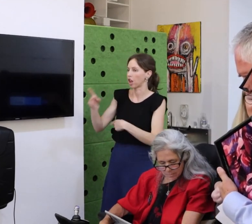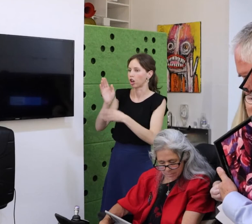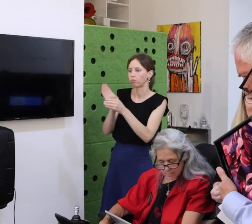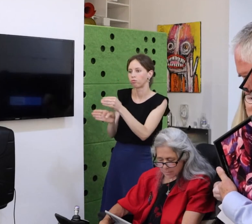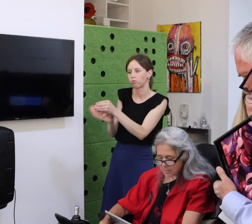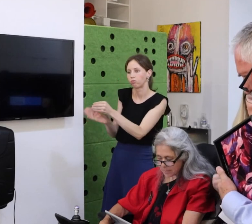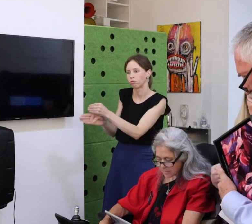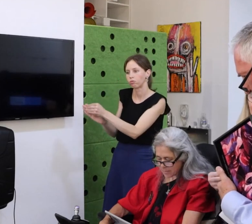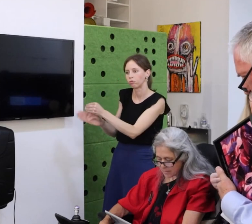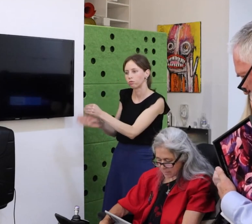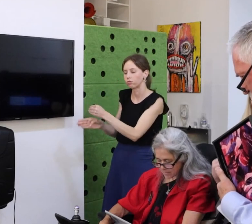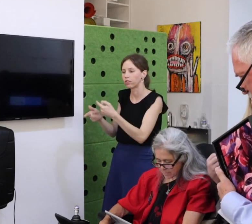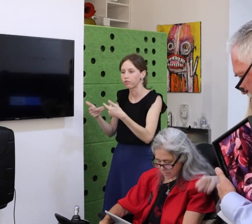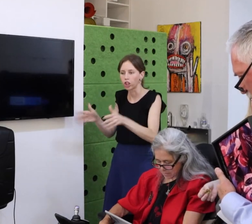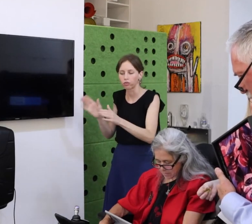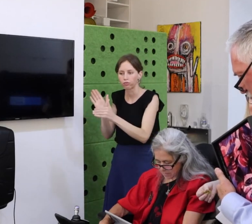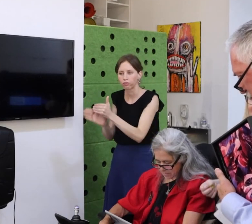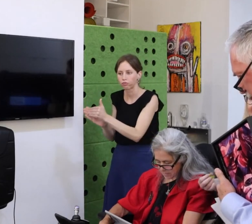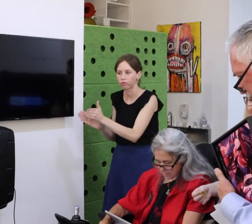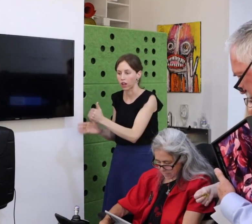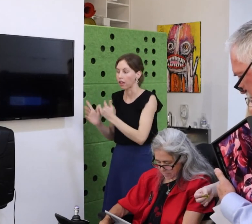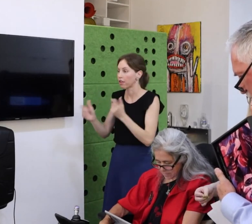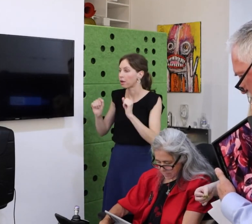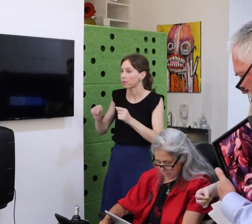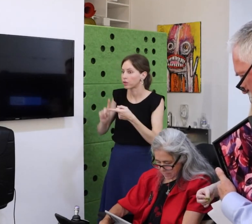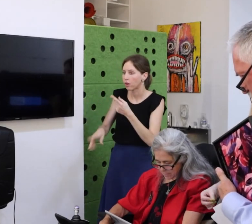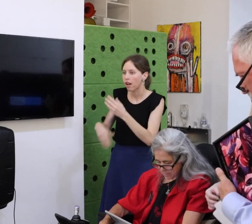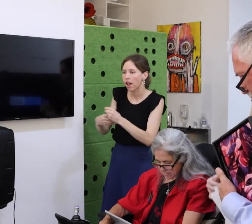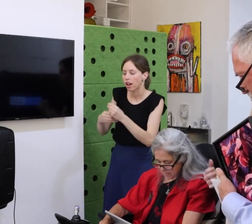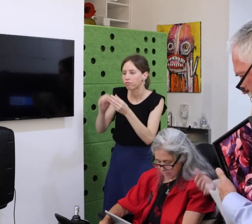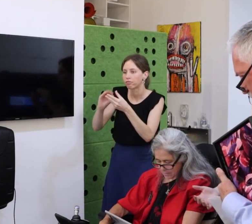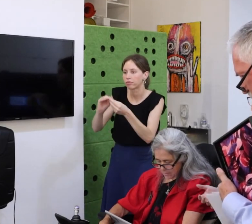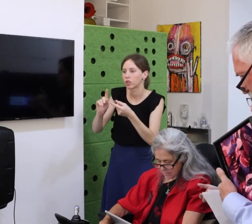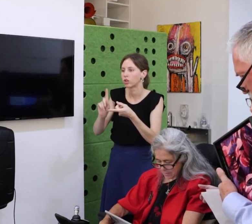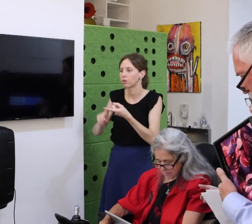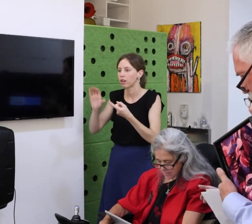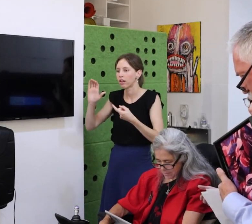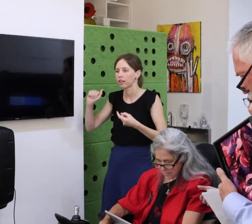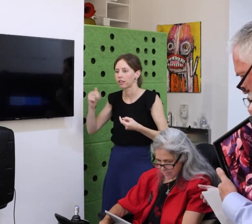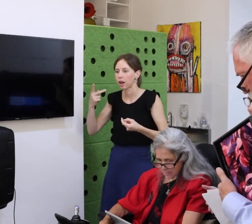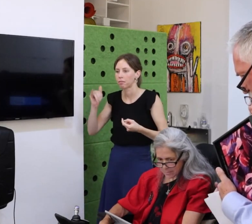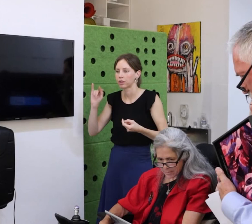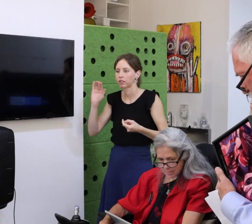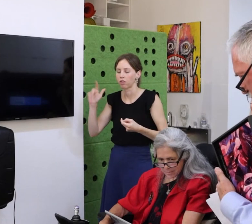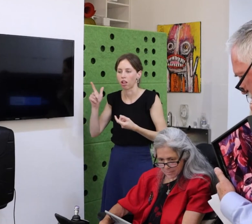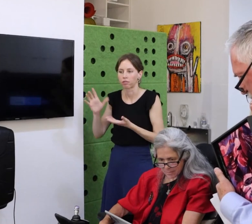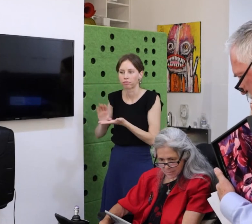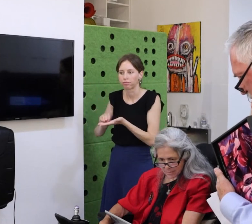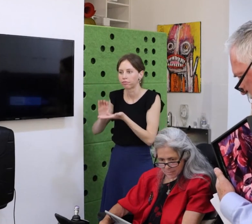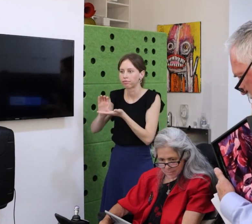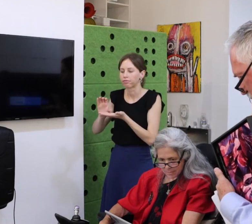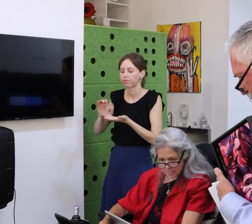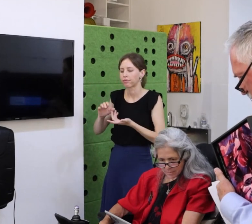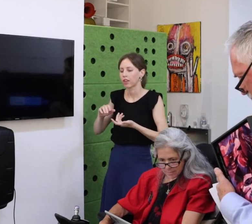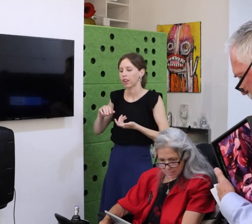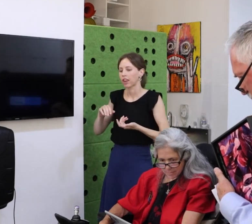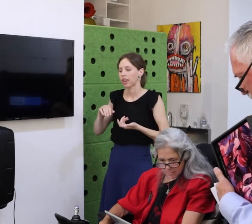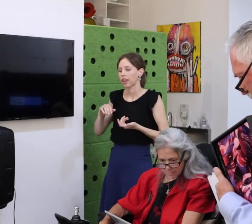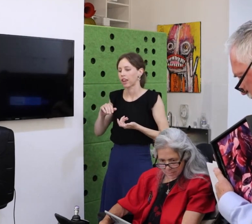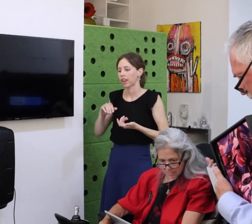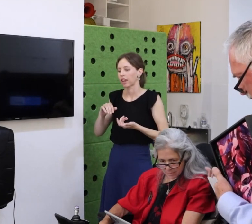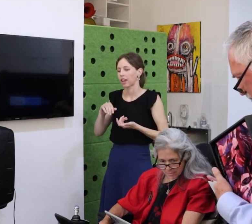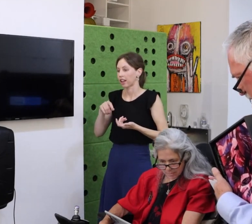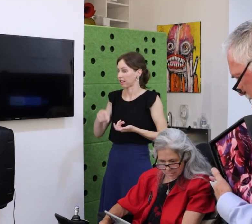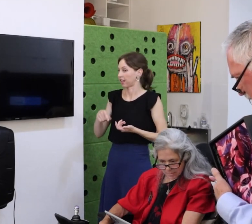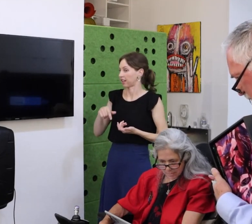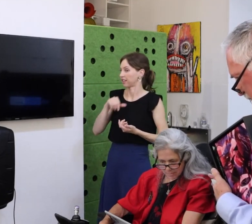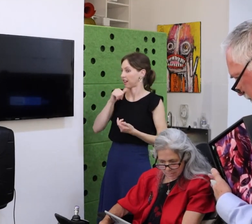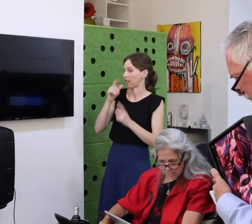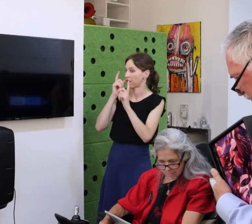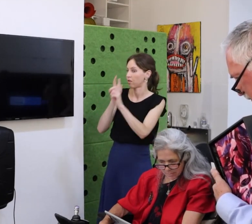I’m not me and I don’t know if I’m smart anymore.